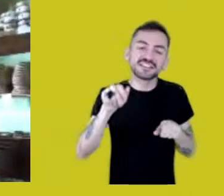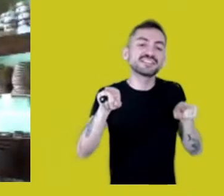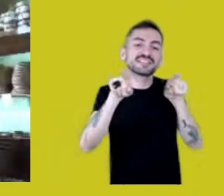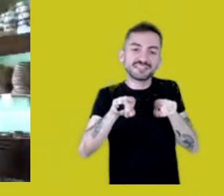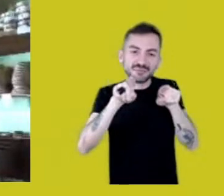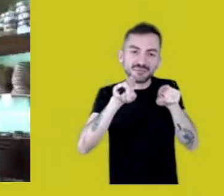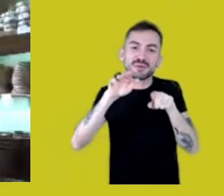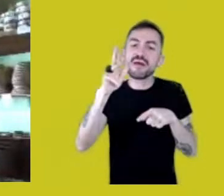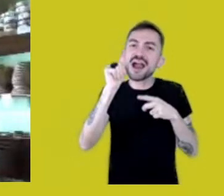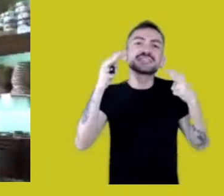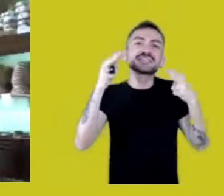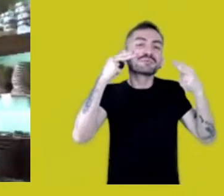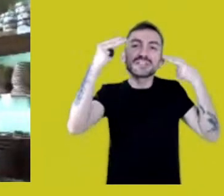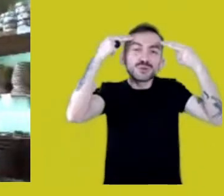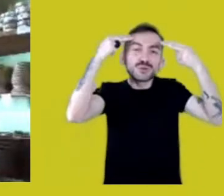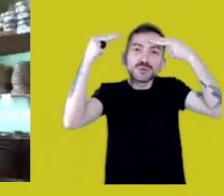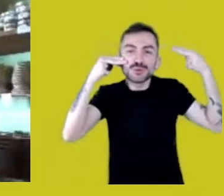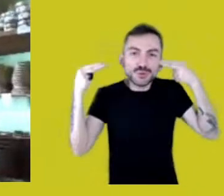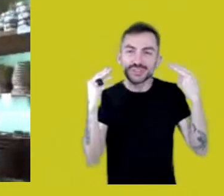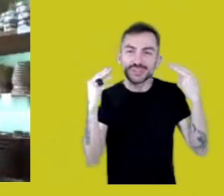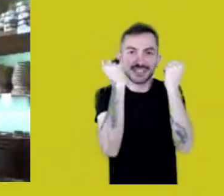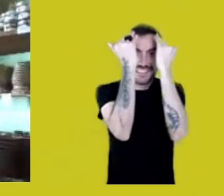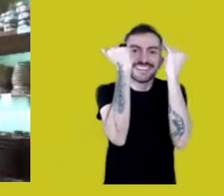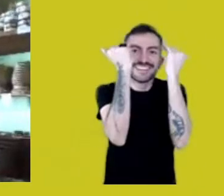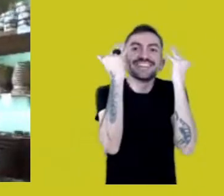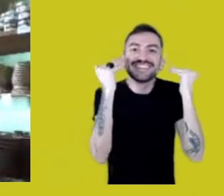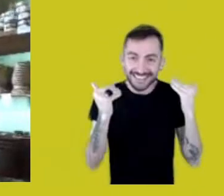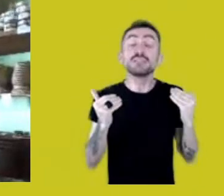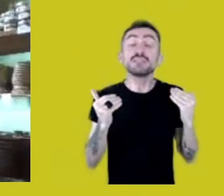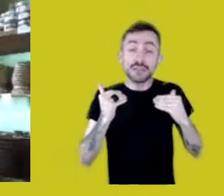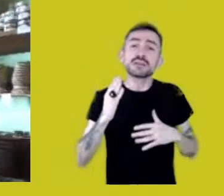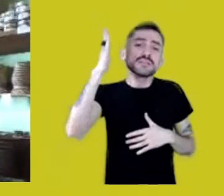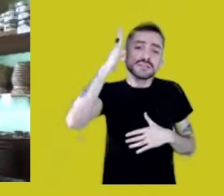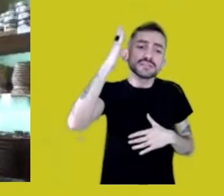and we know that each one of these things has a symbology,